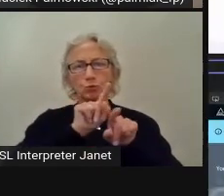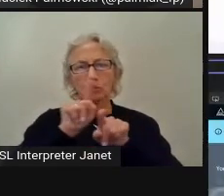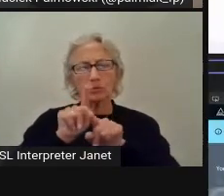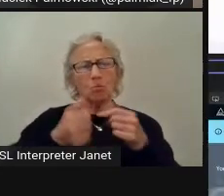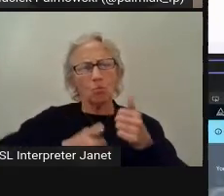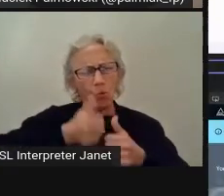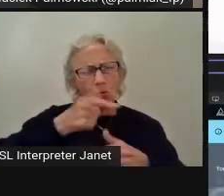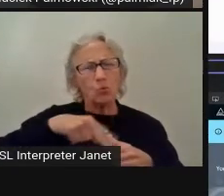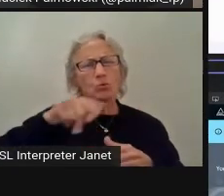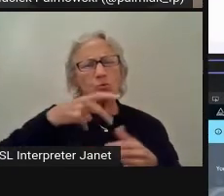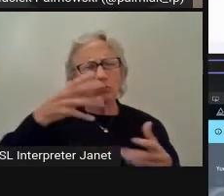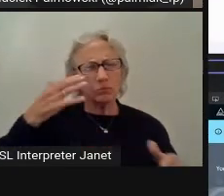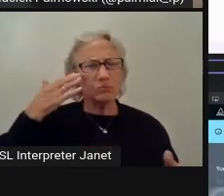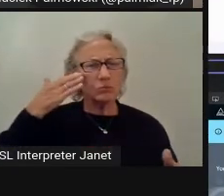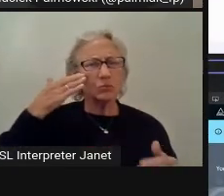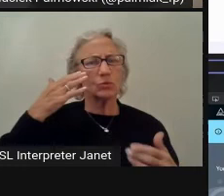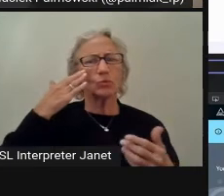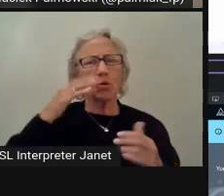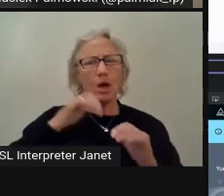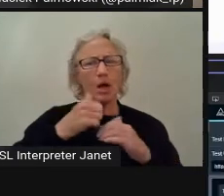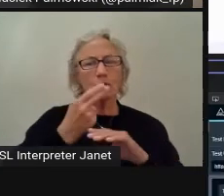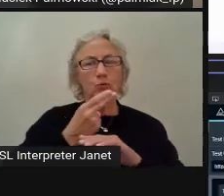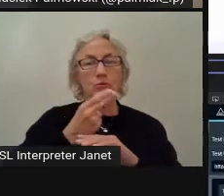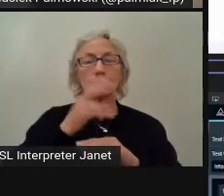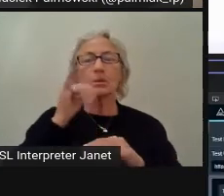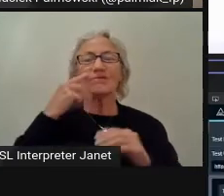Just a quick example of how X works.